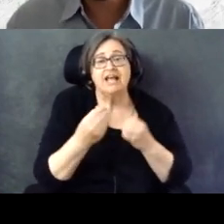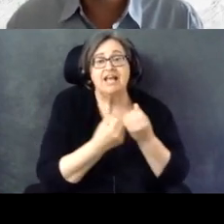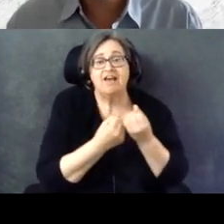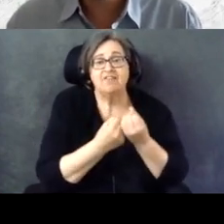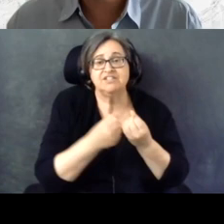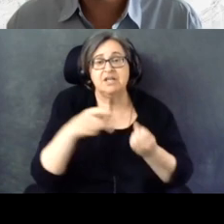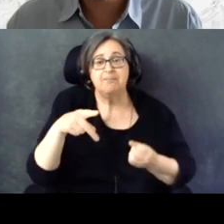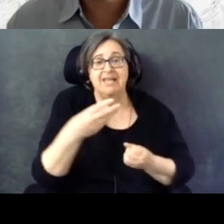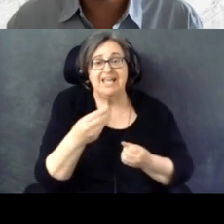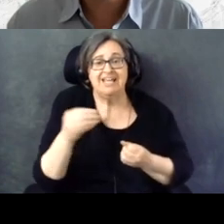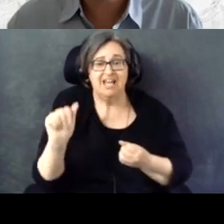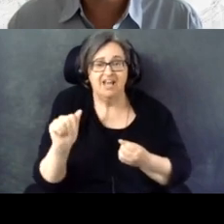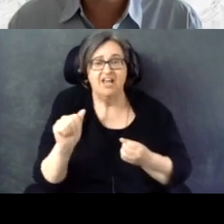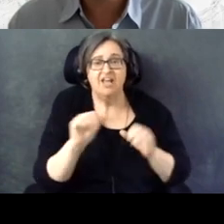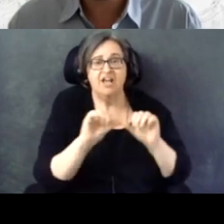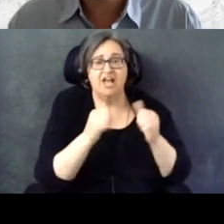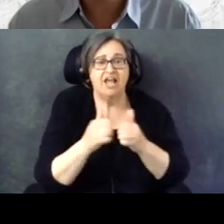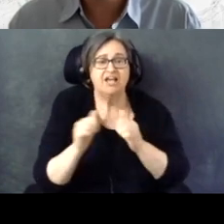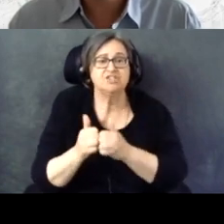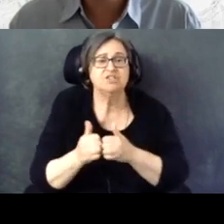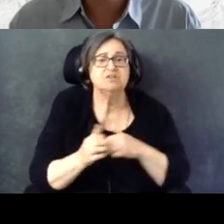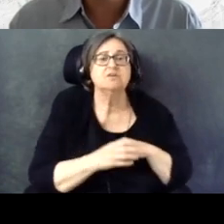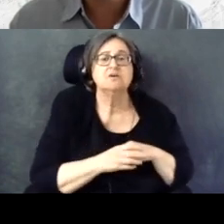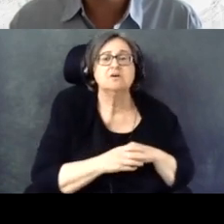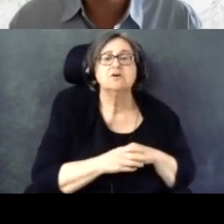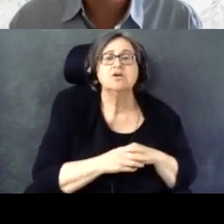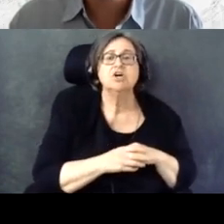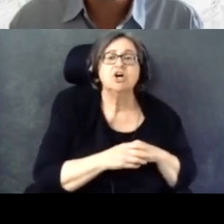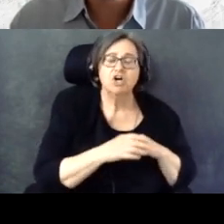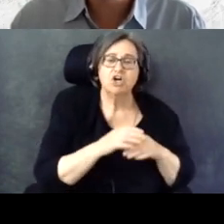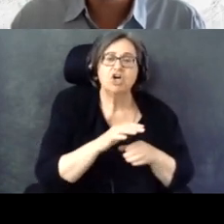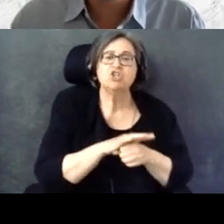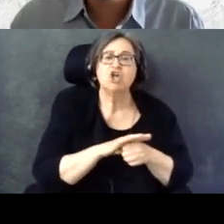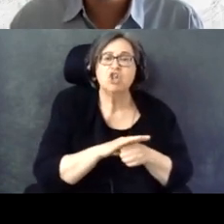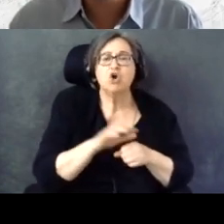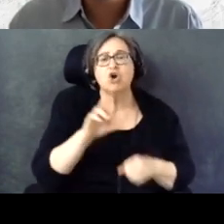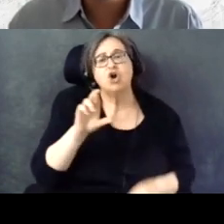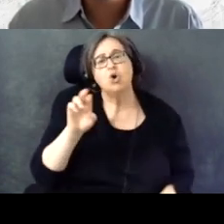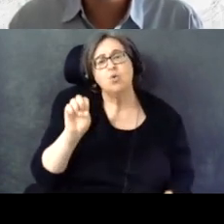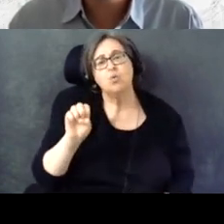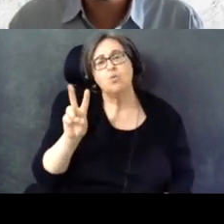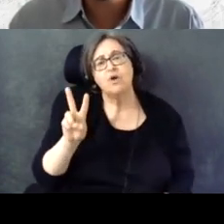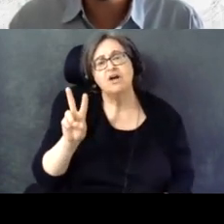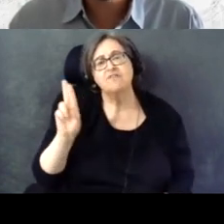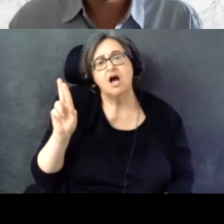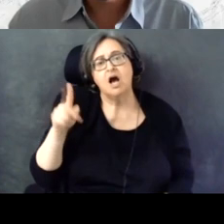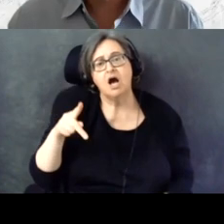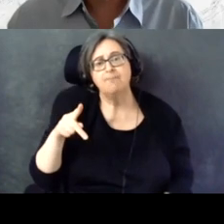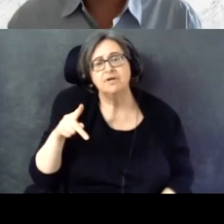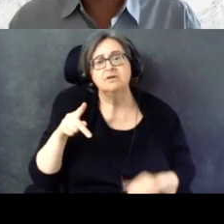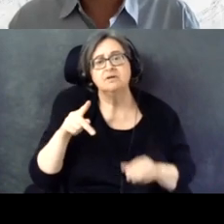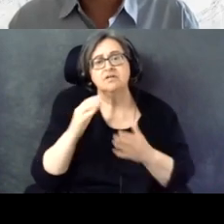Get in touch with the folks at the local REV UP chapter on the ground in your state.